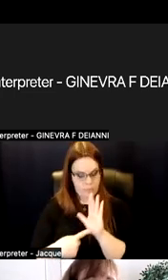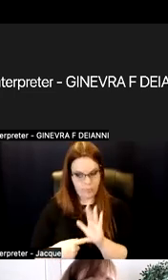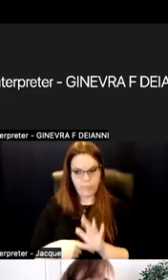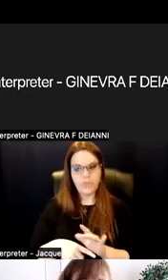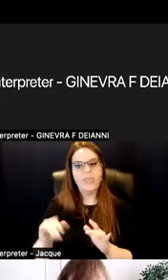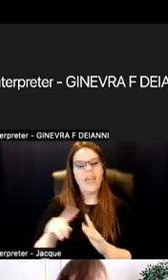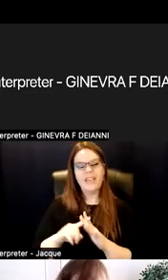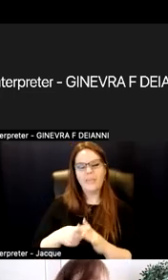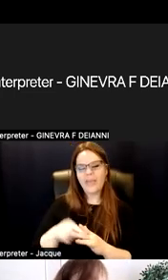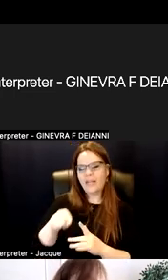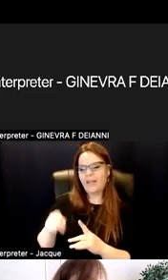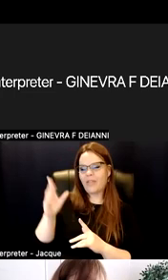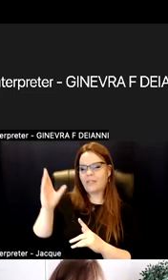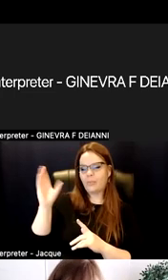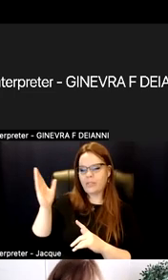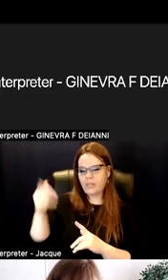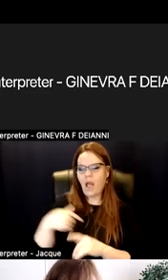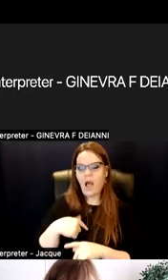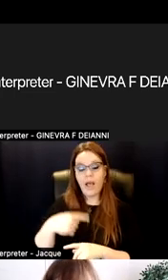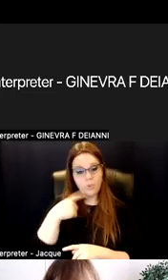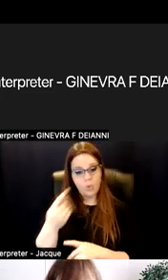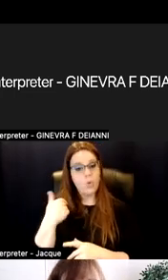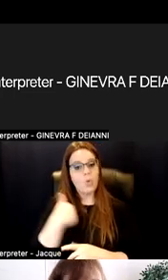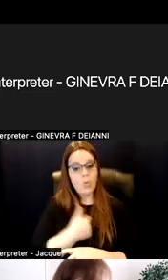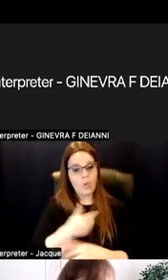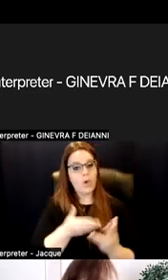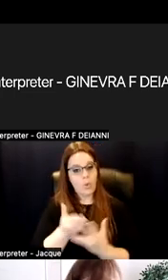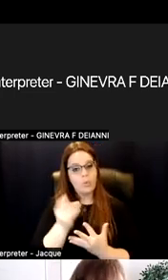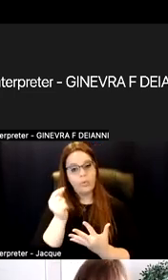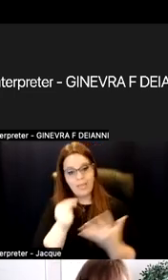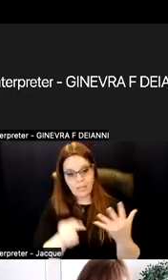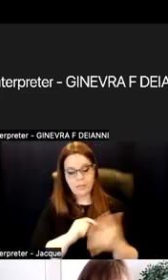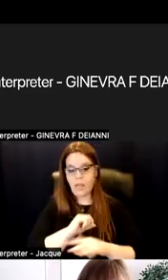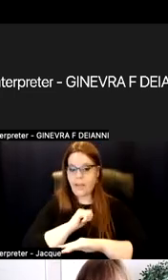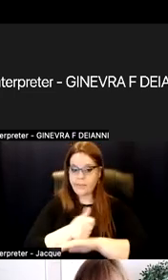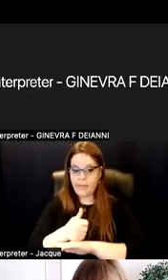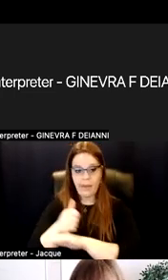I told you what we were going to go through, I set out the objectives for our time